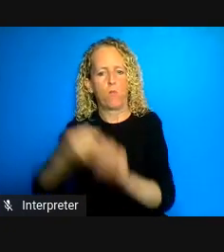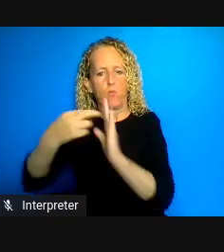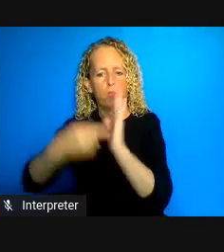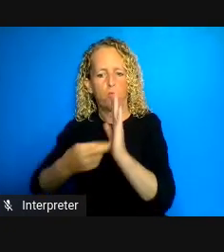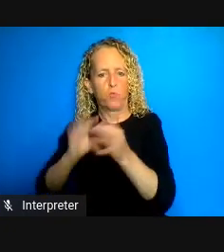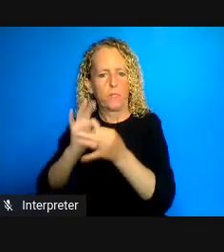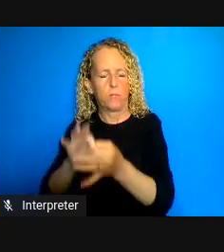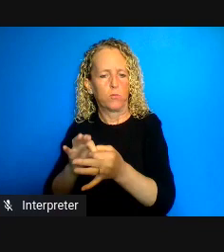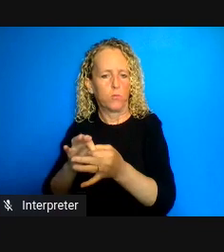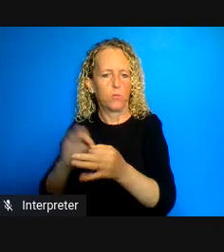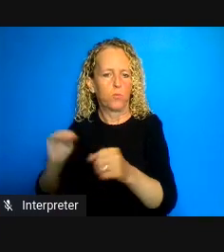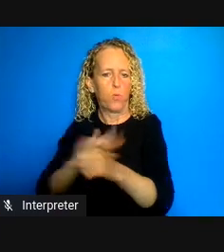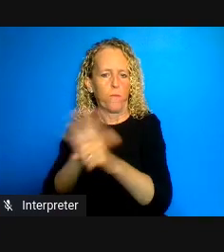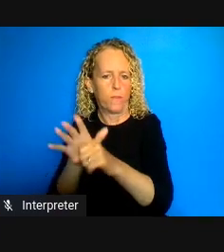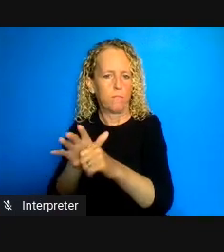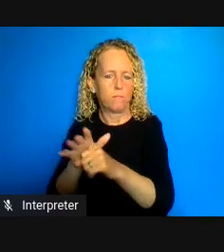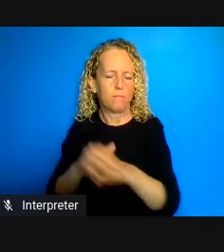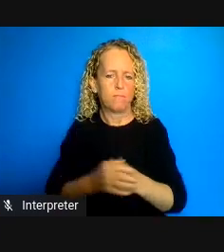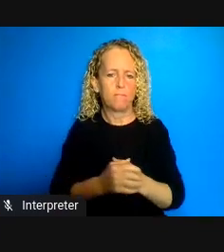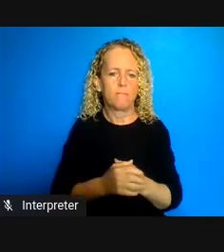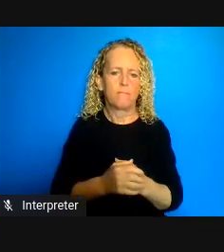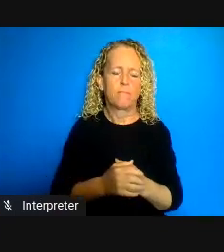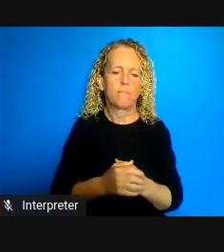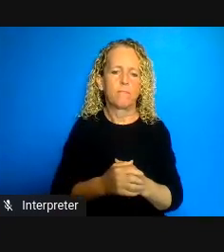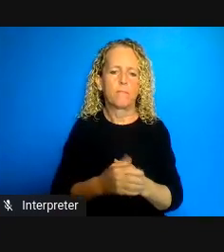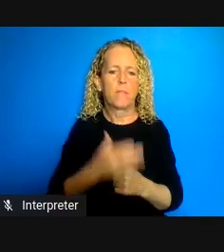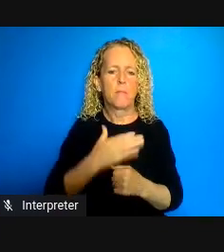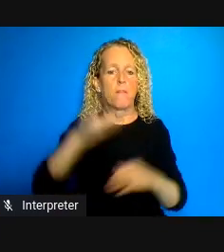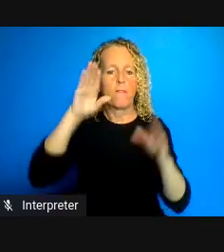long-term residency facilities for adults with disabilities so